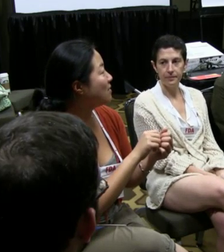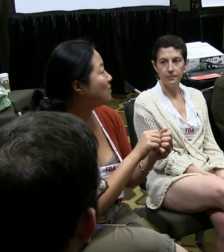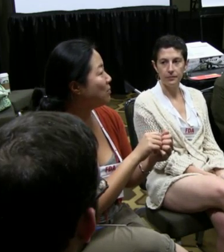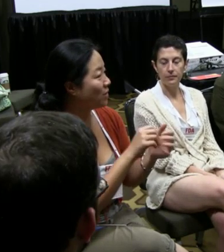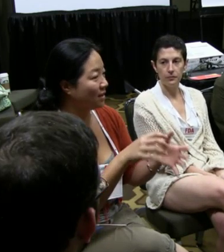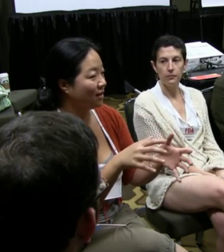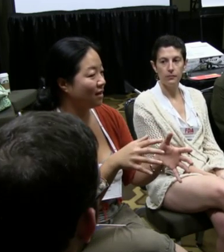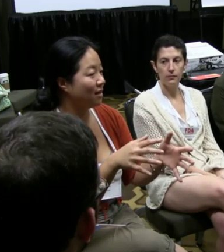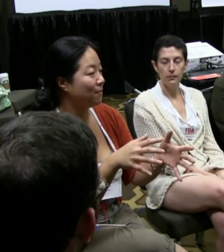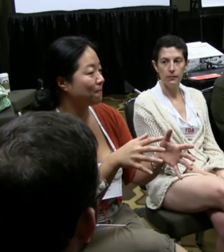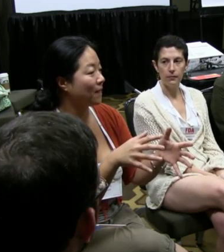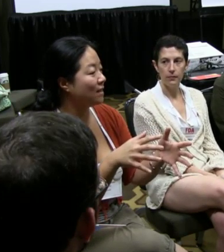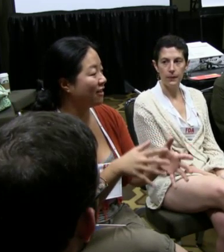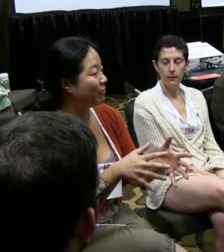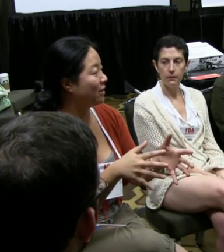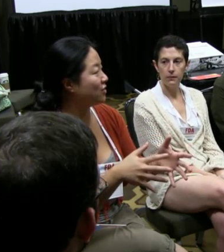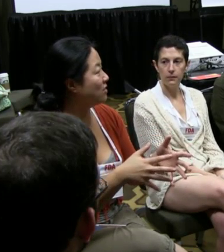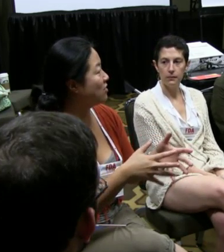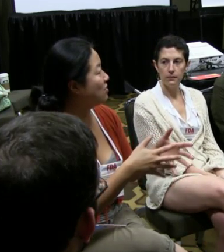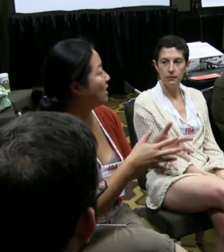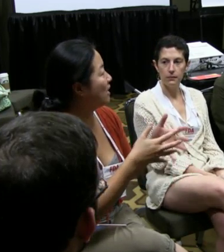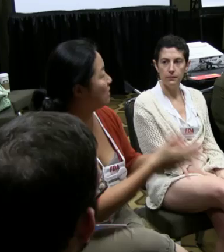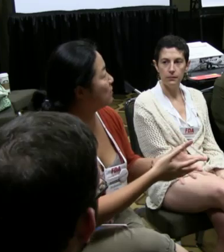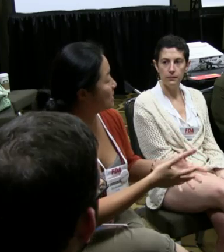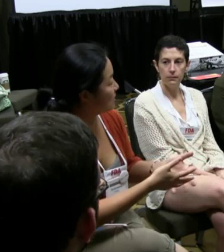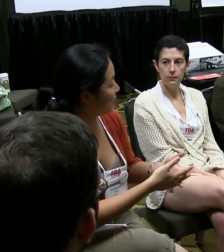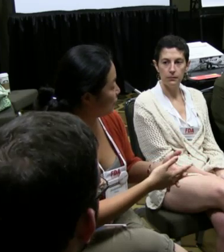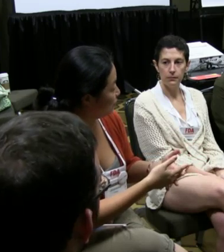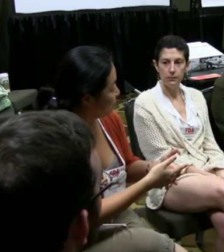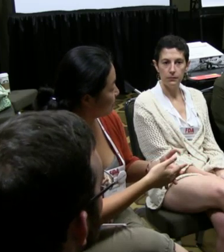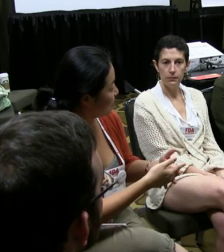when bringing a deaf production to a hearing presenting venue?